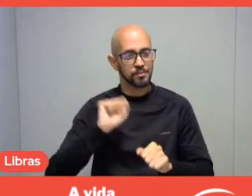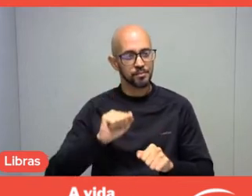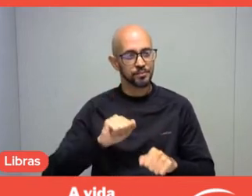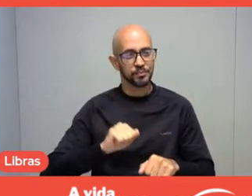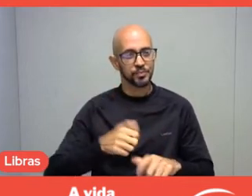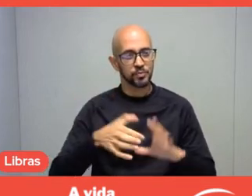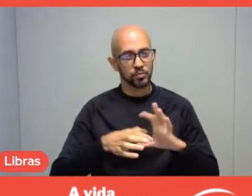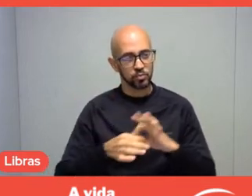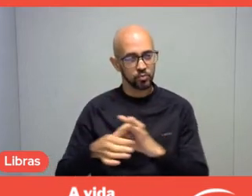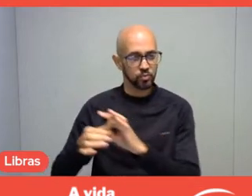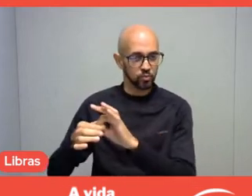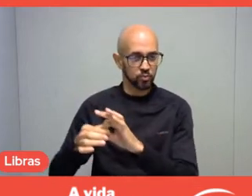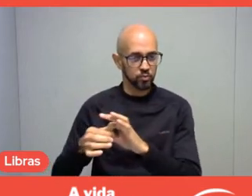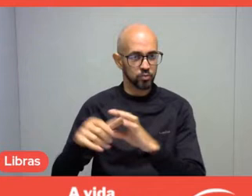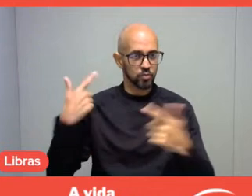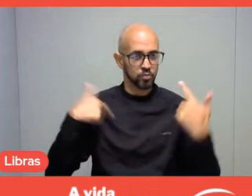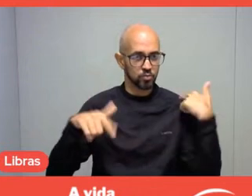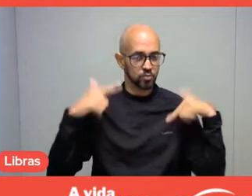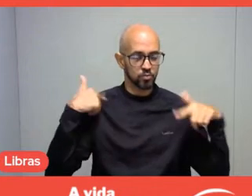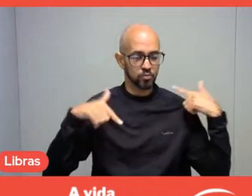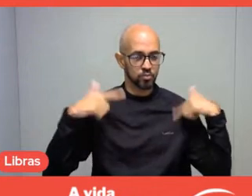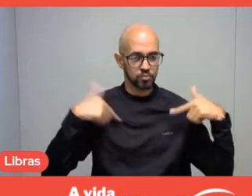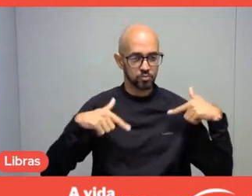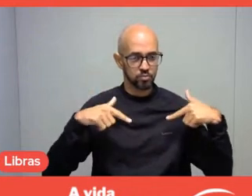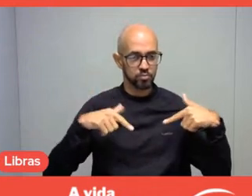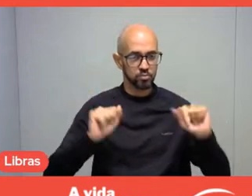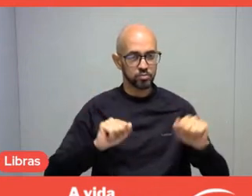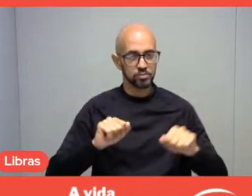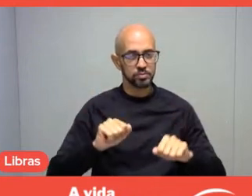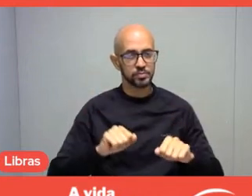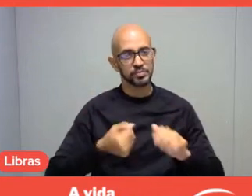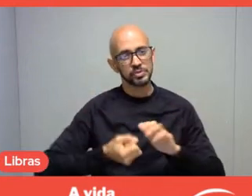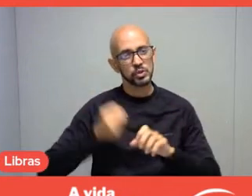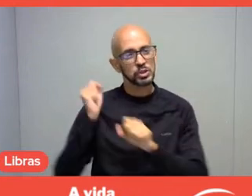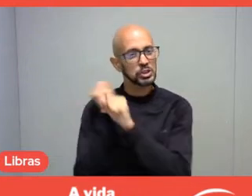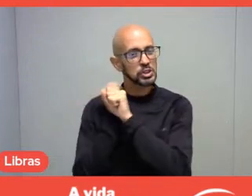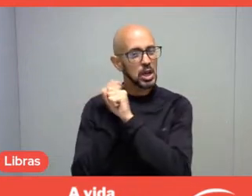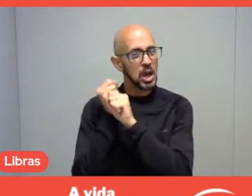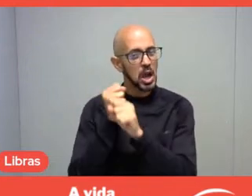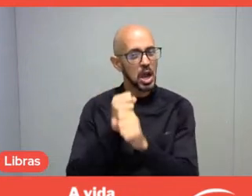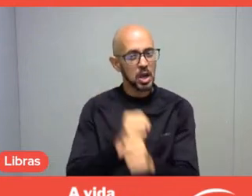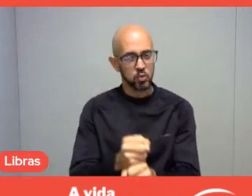in which leisure is practiced during the long years of this institution's existence,